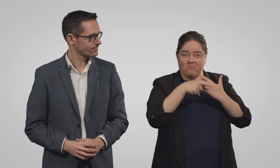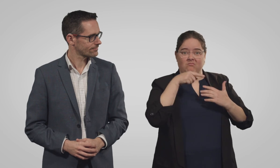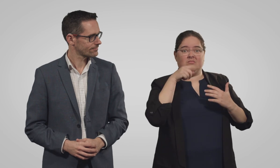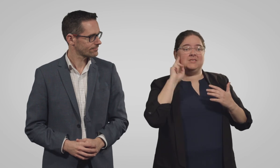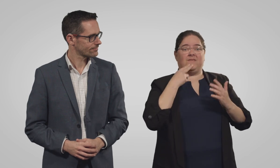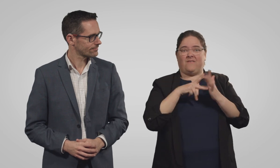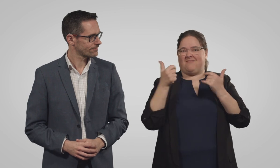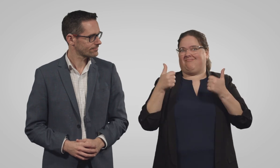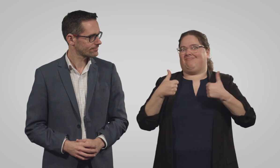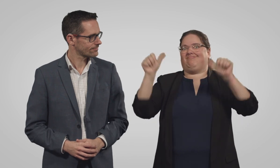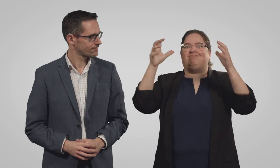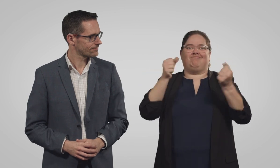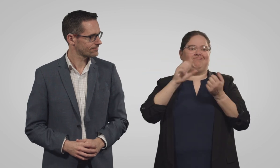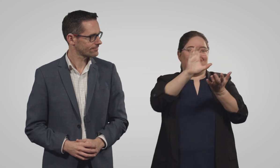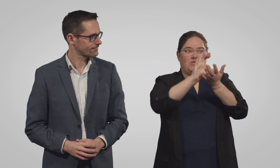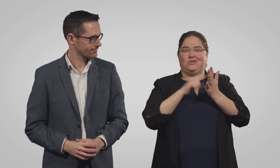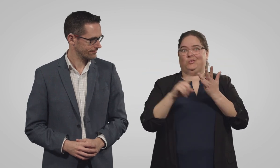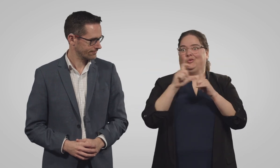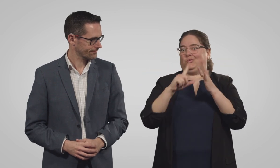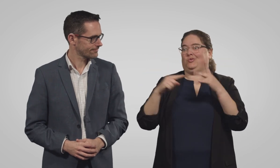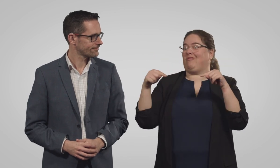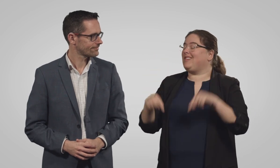Deaf Victoria has been successful in receiving a grant to do just that.